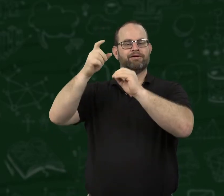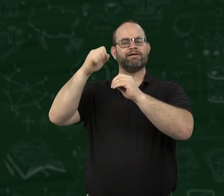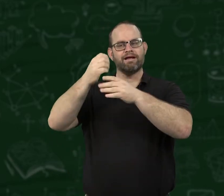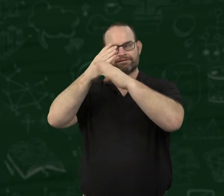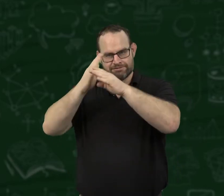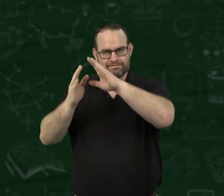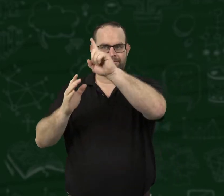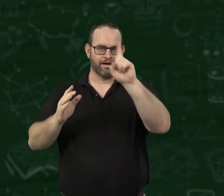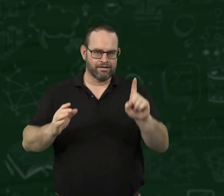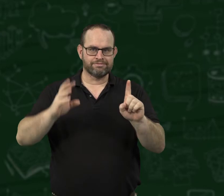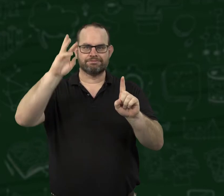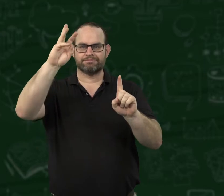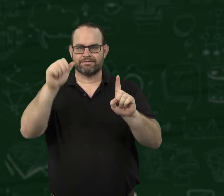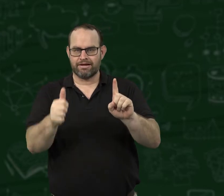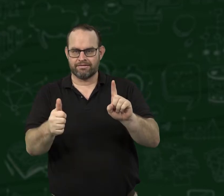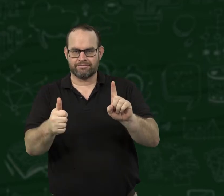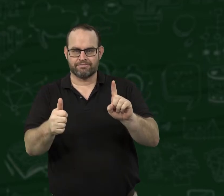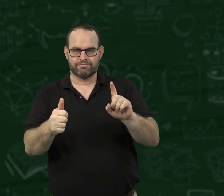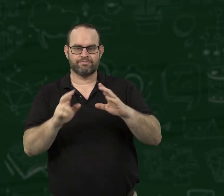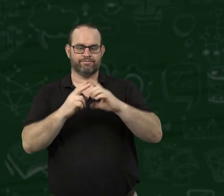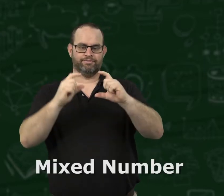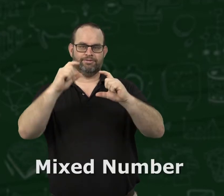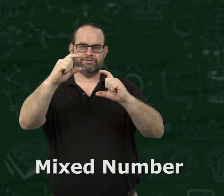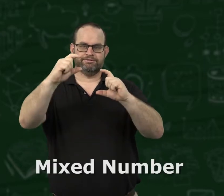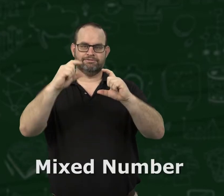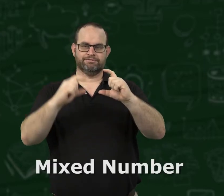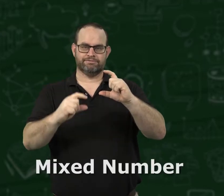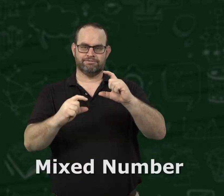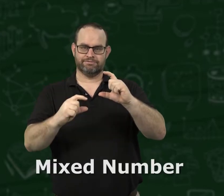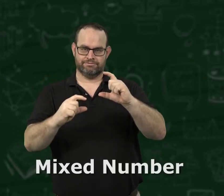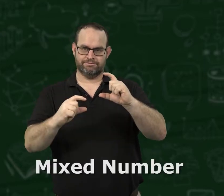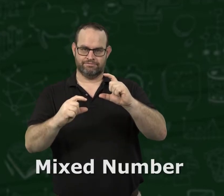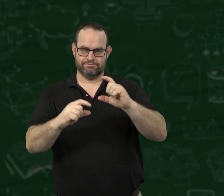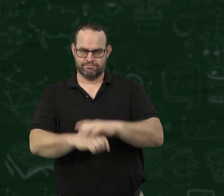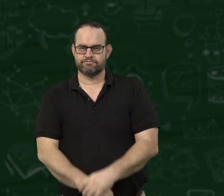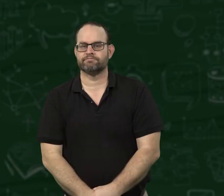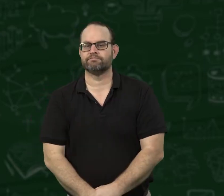This can be converted to a mixed number 1 (6/10). A mixed number is a whole number with a proper fraction.